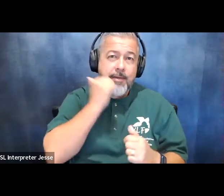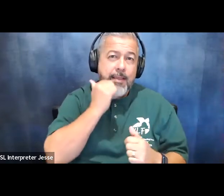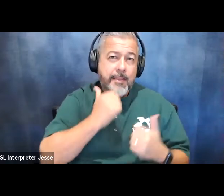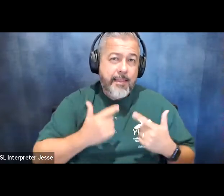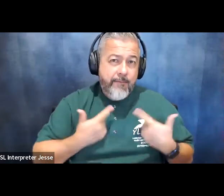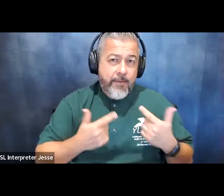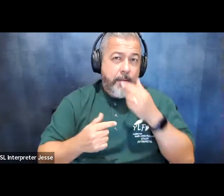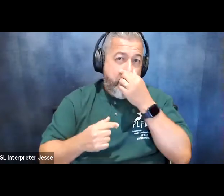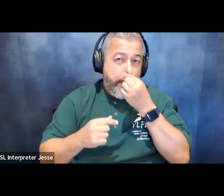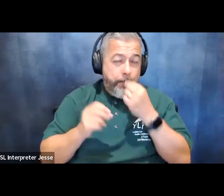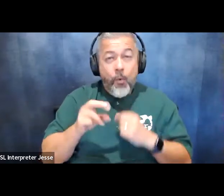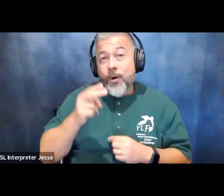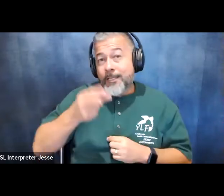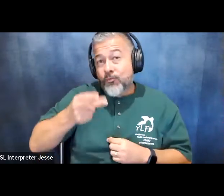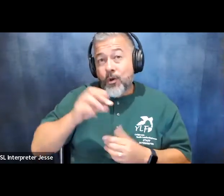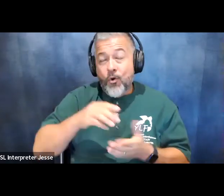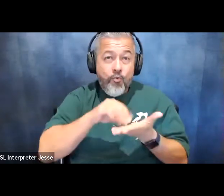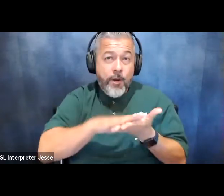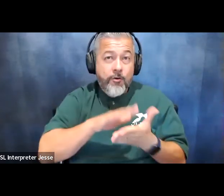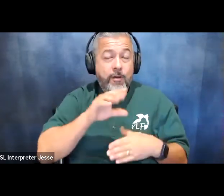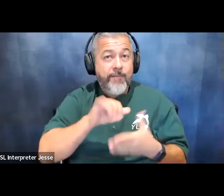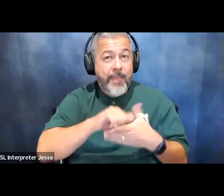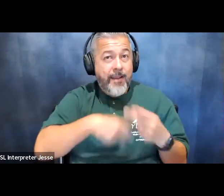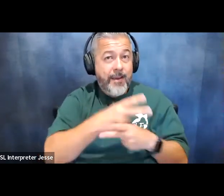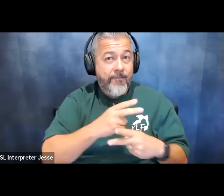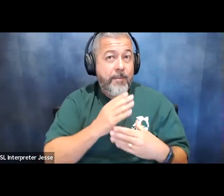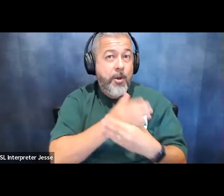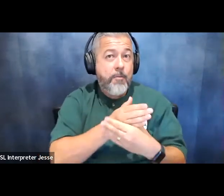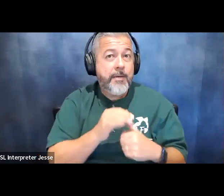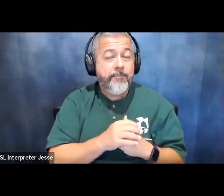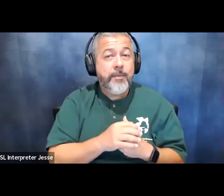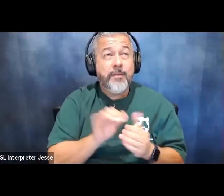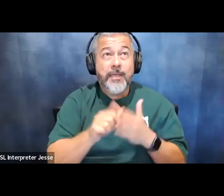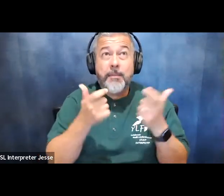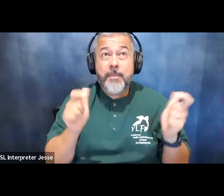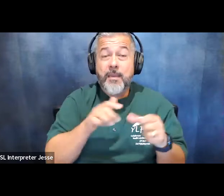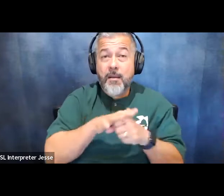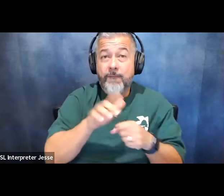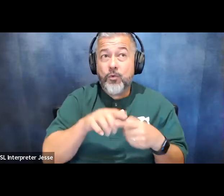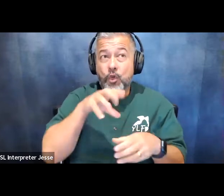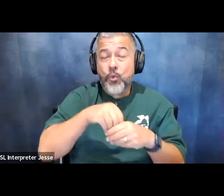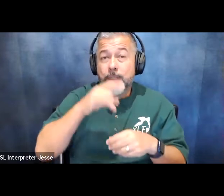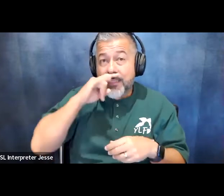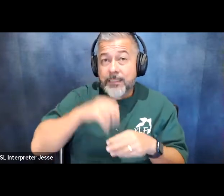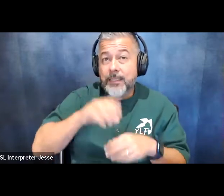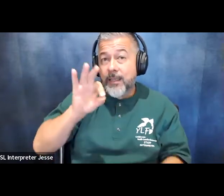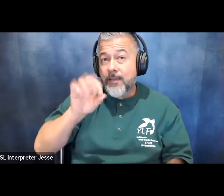of such impairments so it's big enough to include kids in flint michigan who are still fighting for